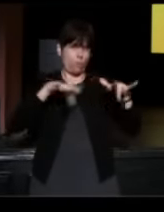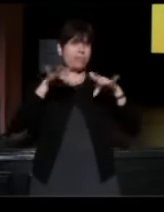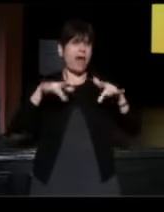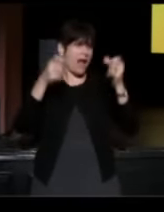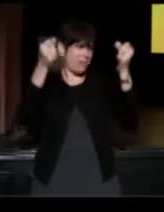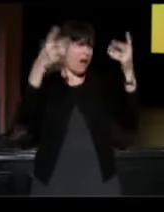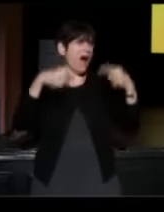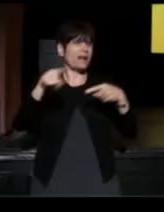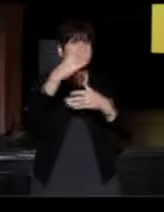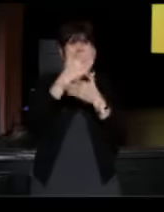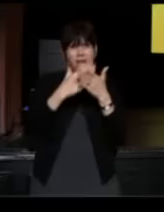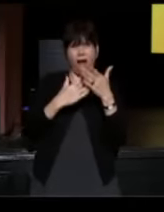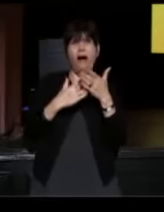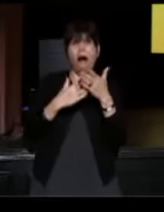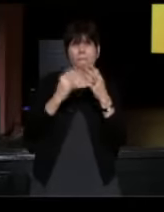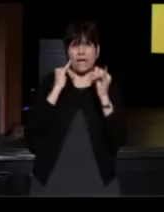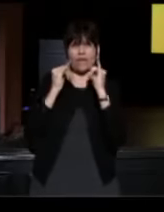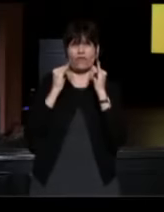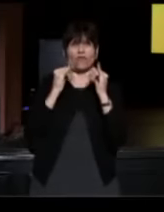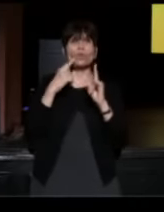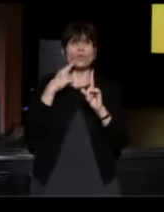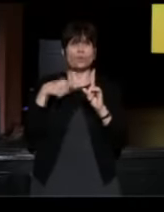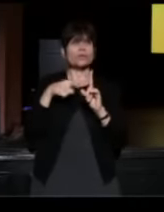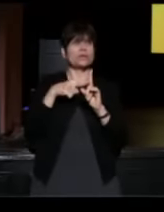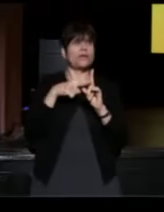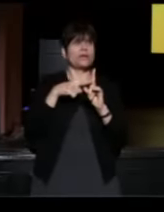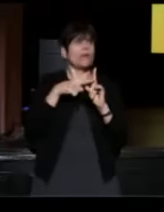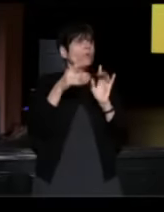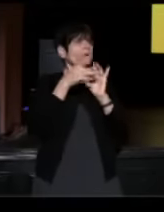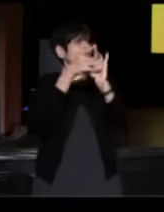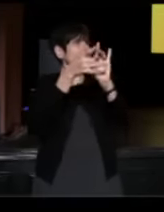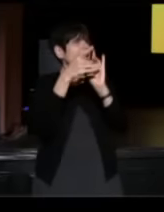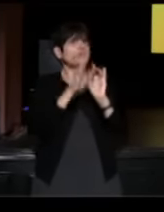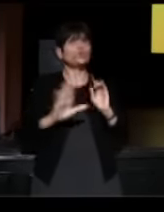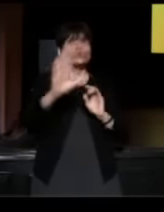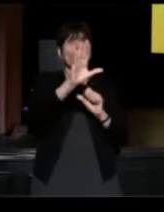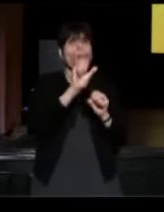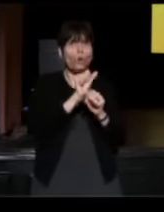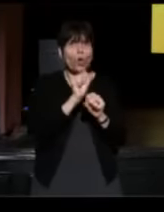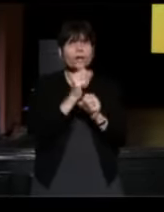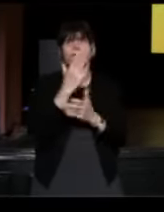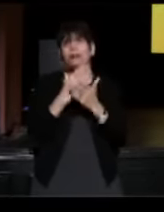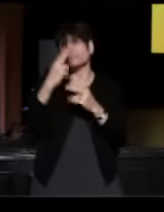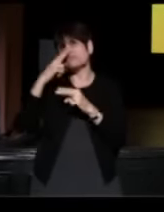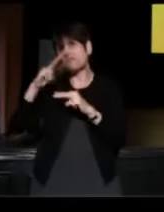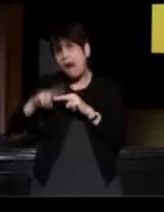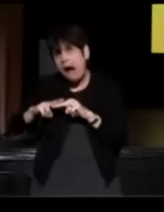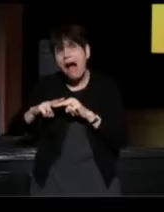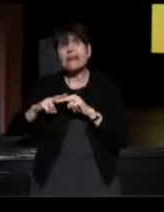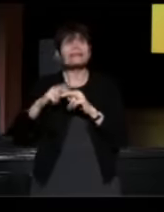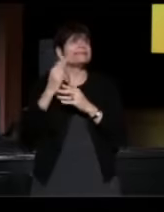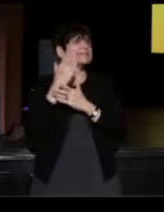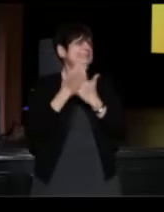Some stuff that hopefully will speak to some of the work that you're doing, some stuff that's just fun, some stuff that is not so fun